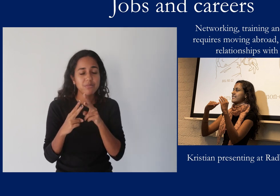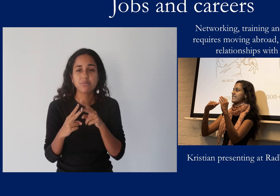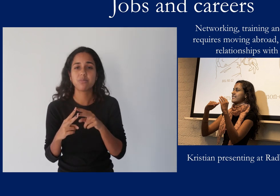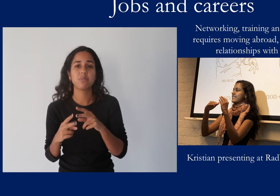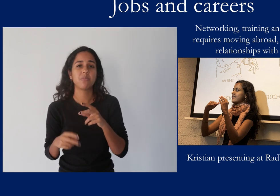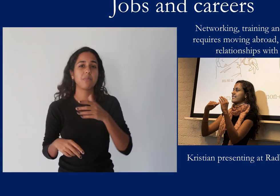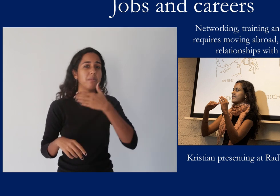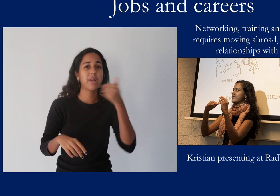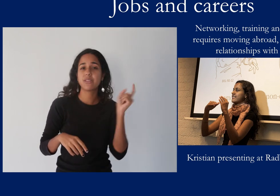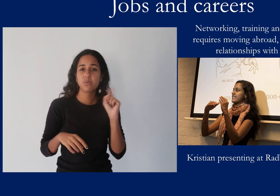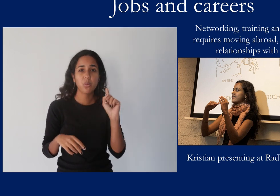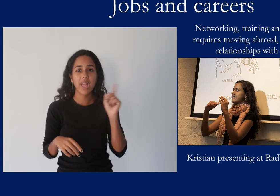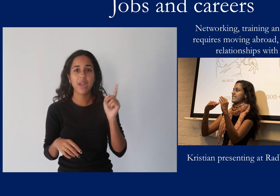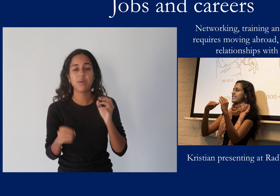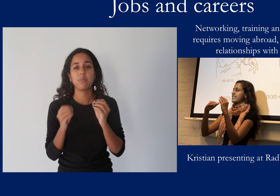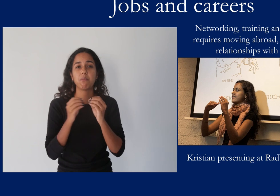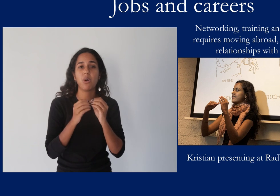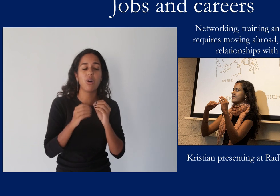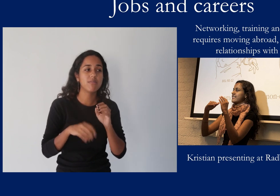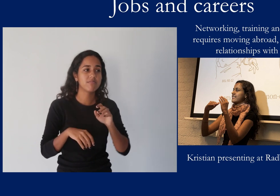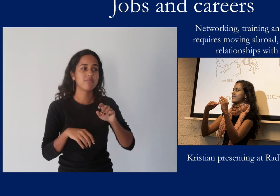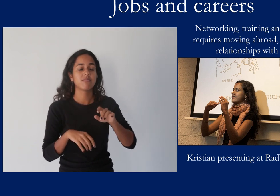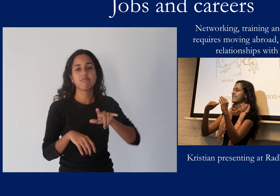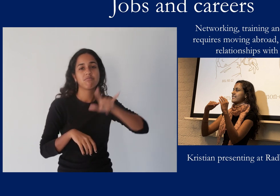Both of those things are easier to do in other parts of the world,